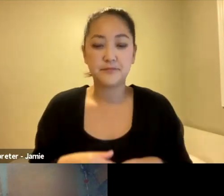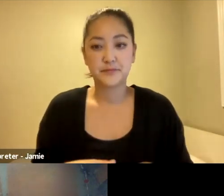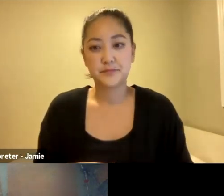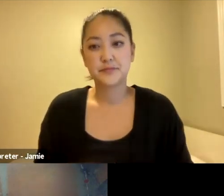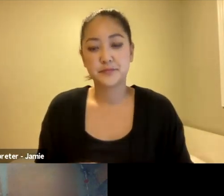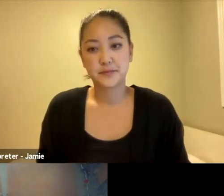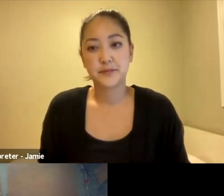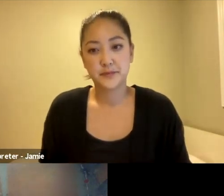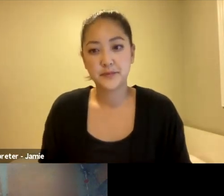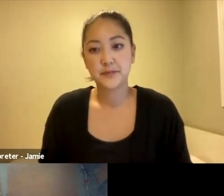central on the making of the film.